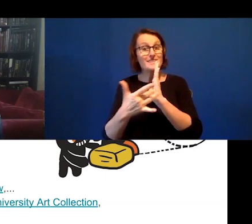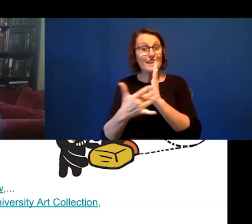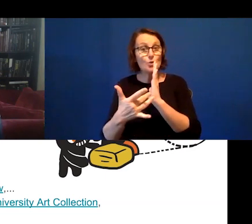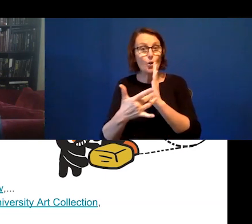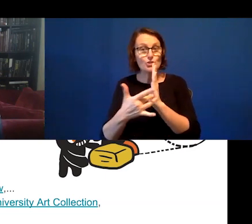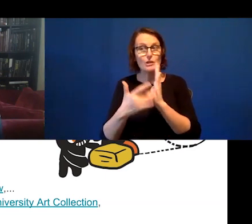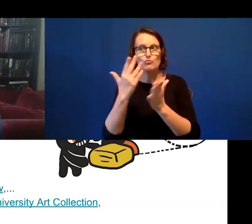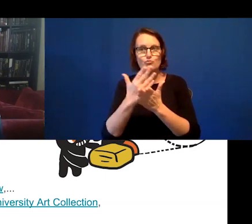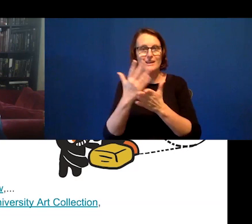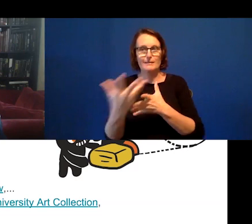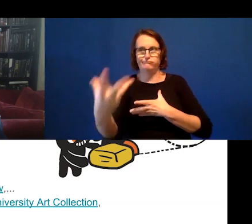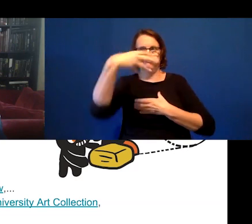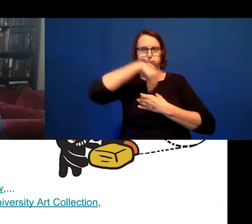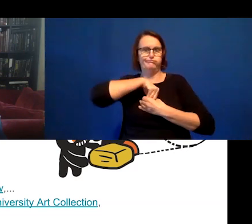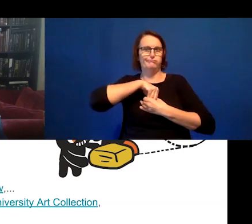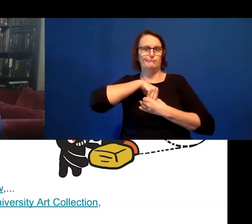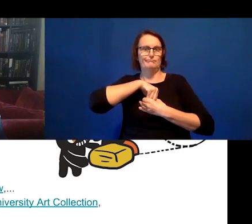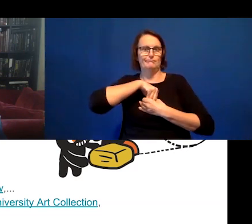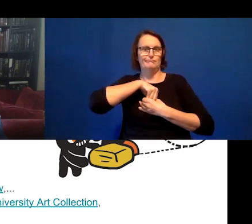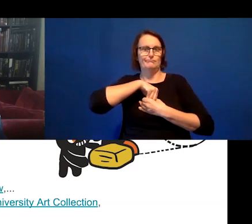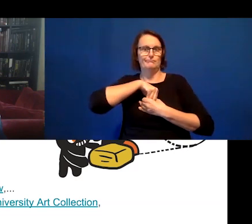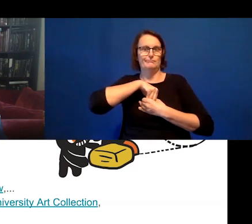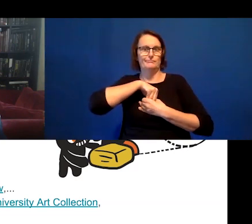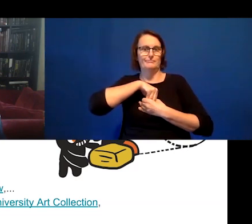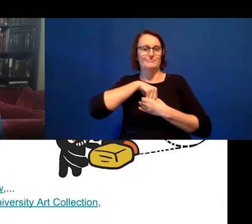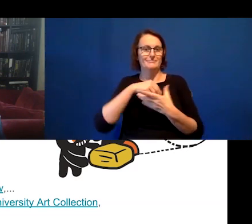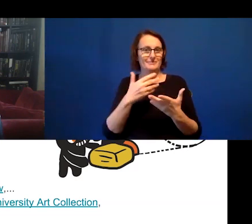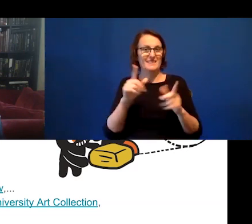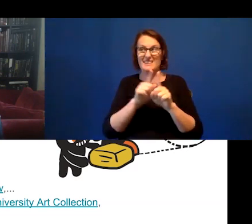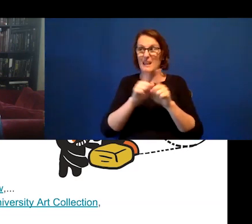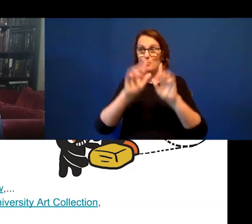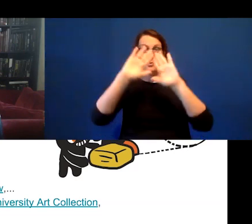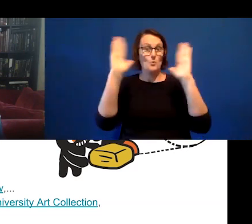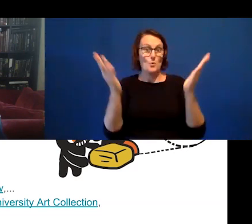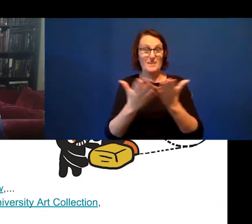part of Gaia as everything else in this planetary ecosystem. So, we